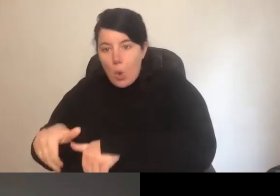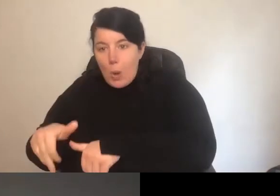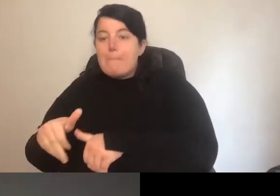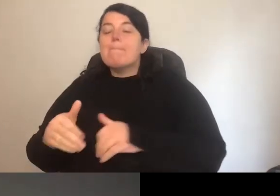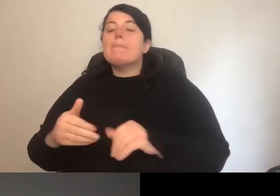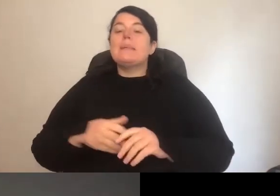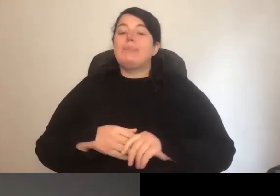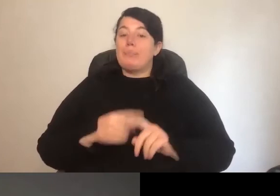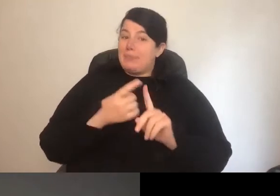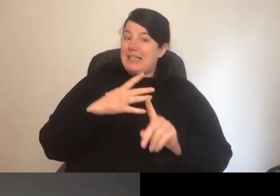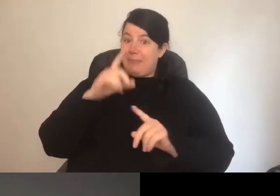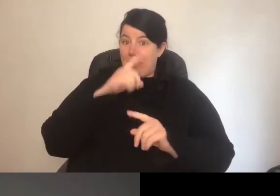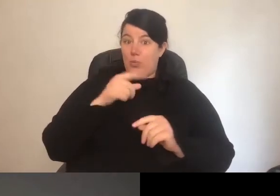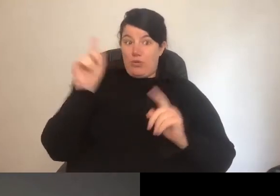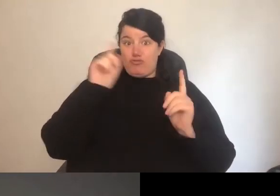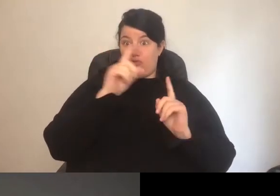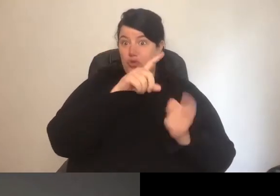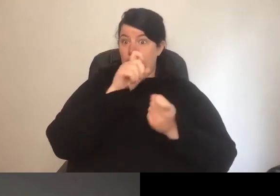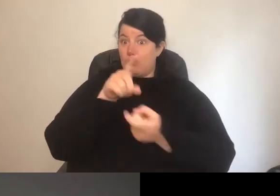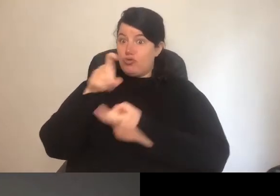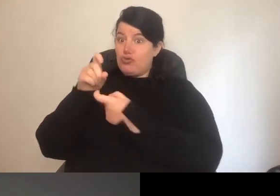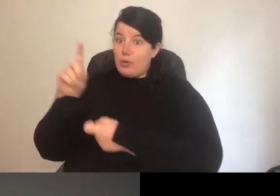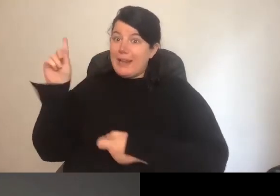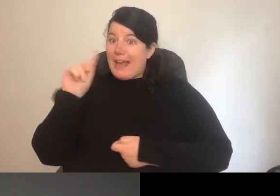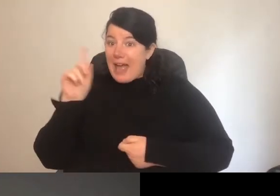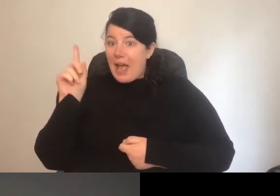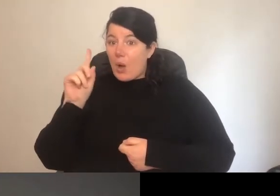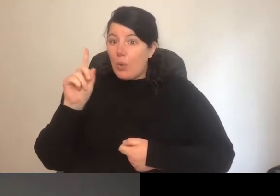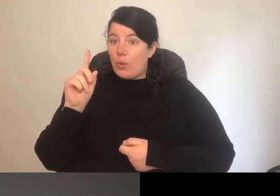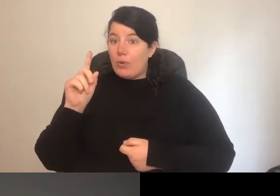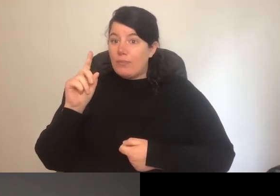particularly those being recruited now, not just because of the formal